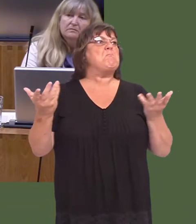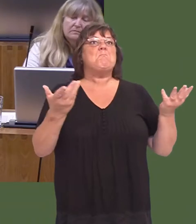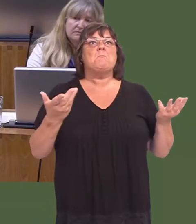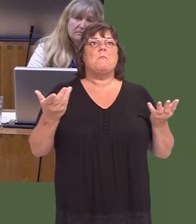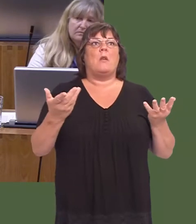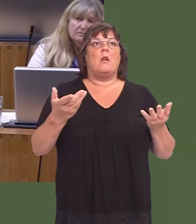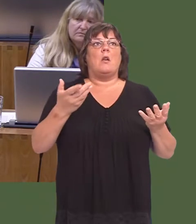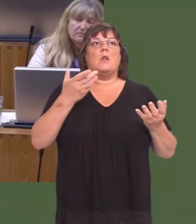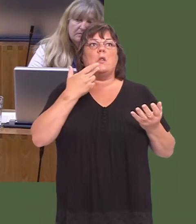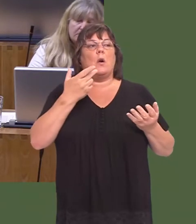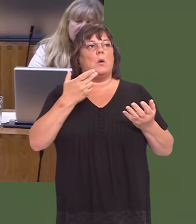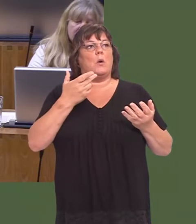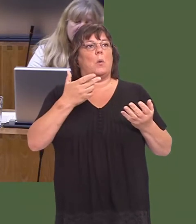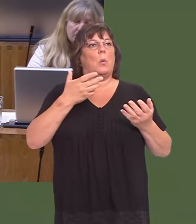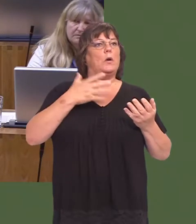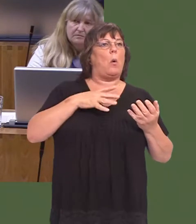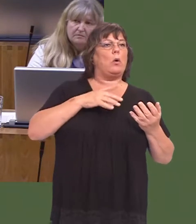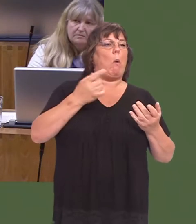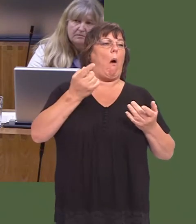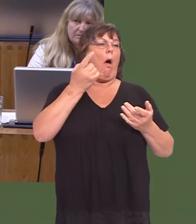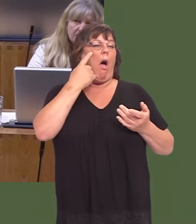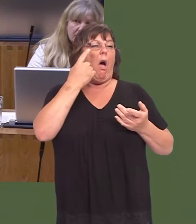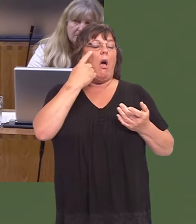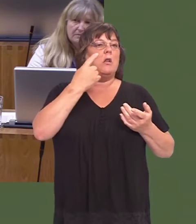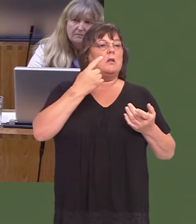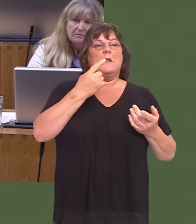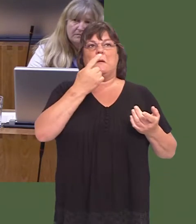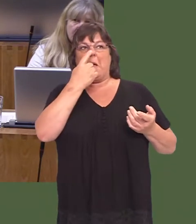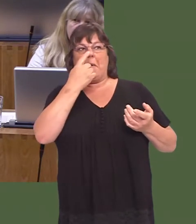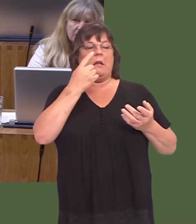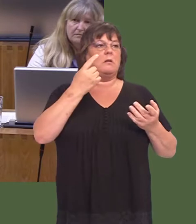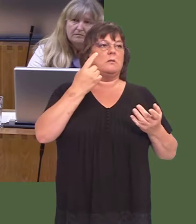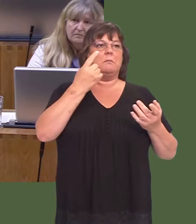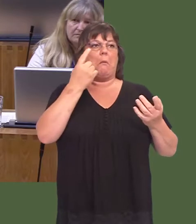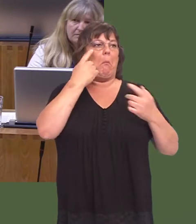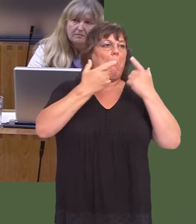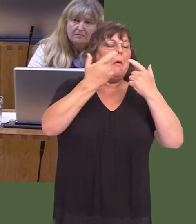Now, speculative building is not something we want to encourage, but this is based on what businesses themselves have been saying to us.